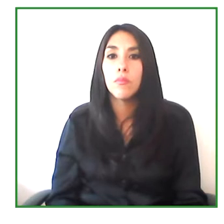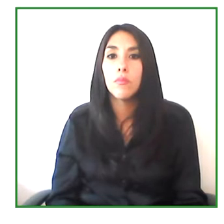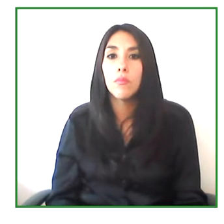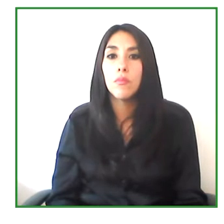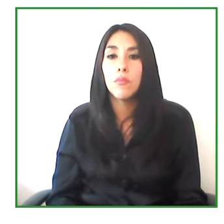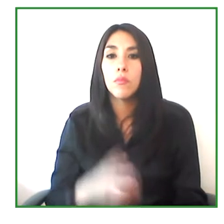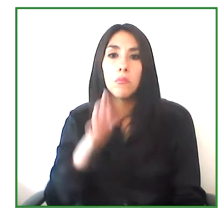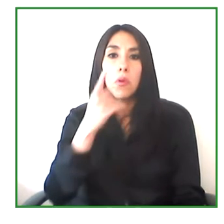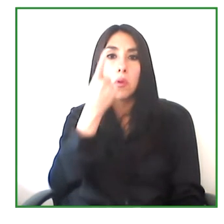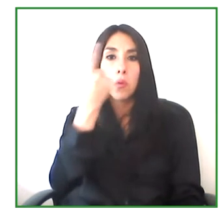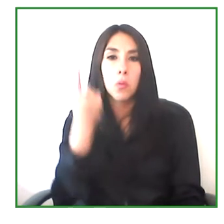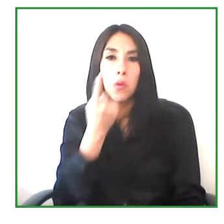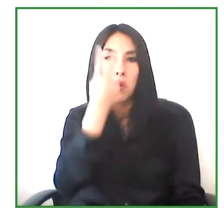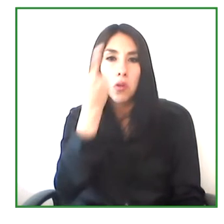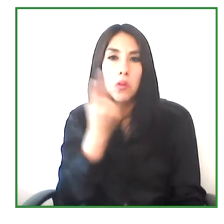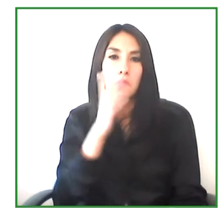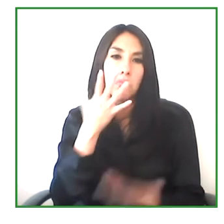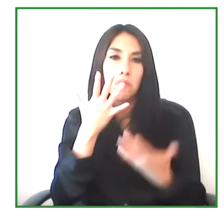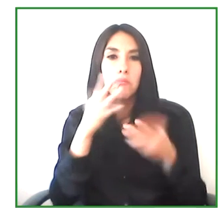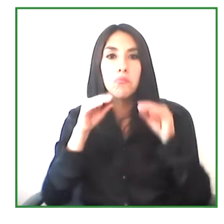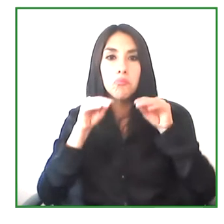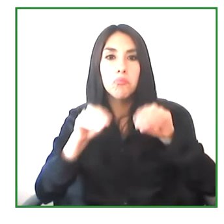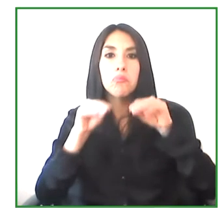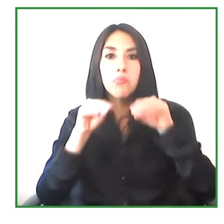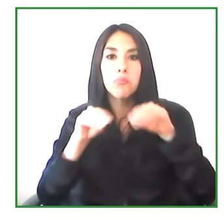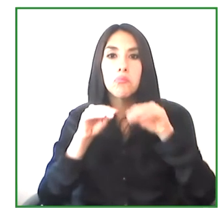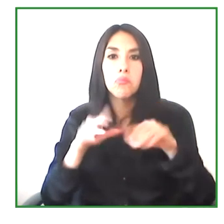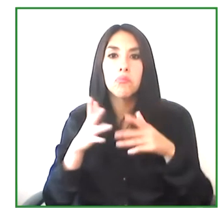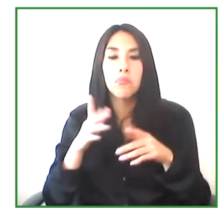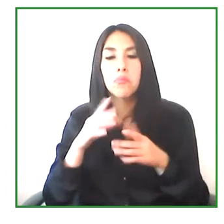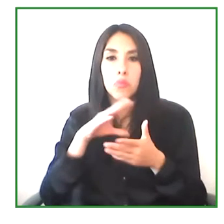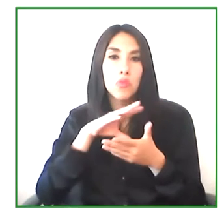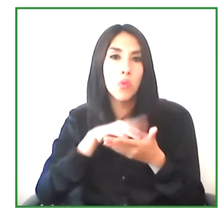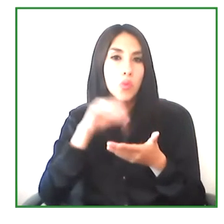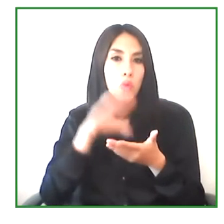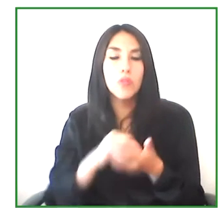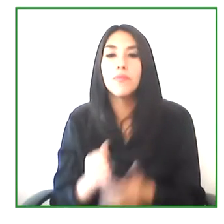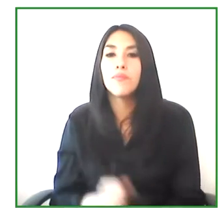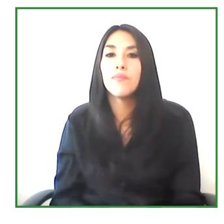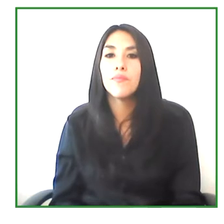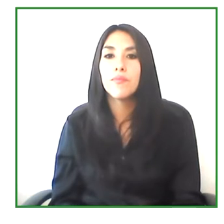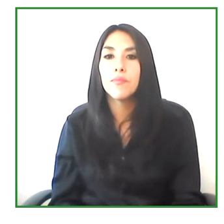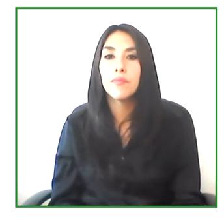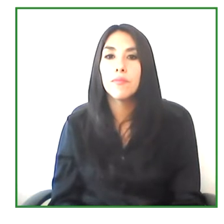in order to reach the objective as soon as possible. We are we want to do more things.